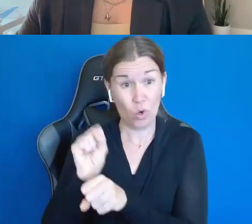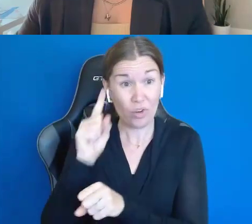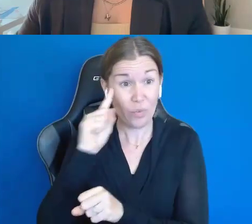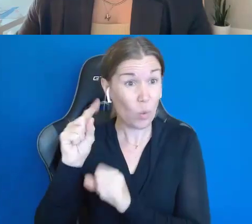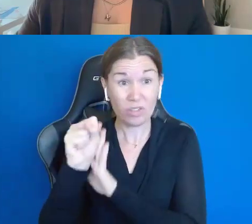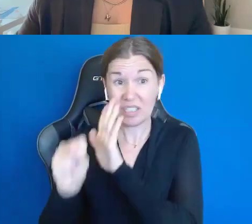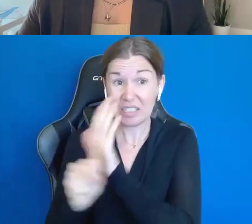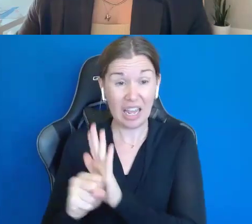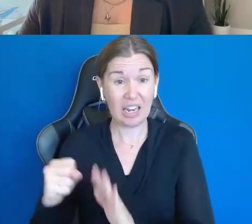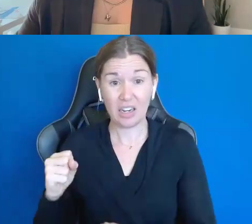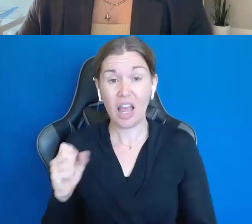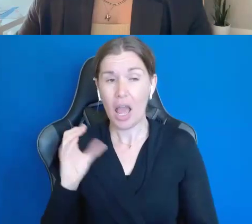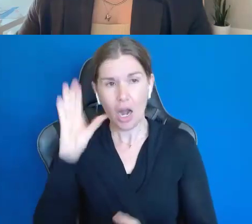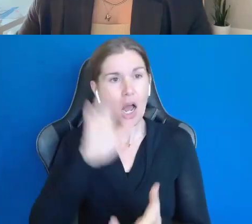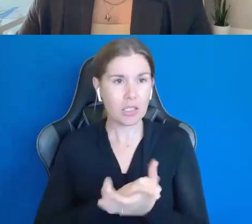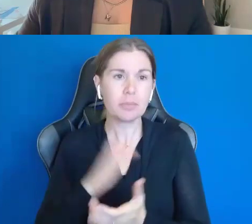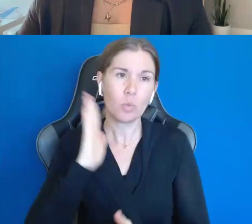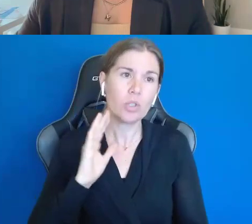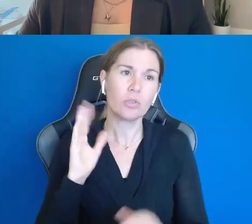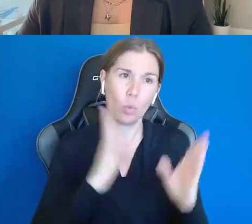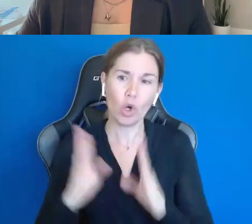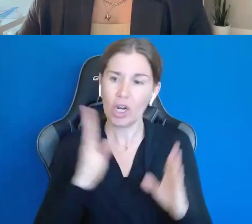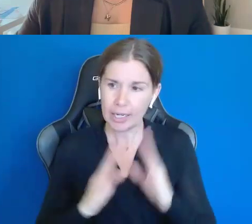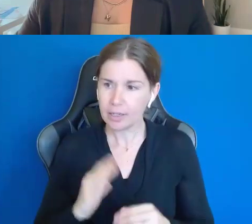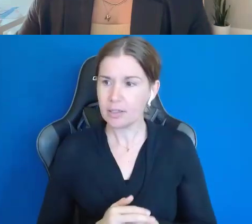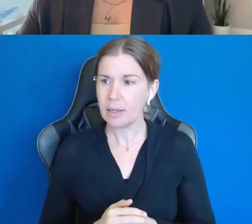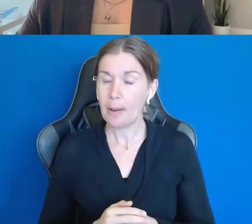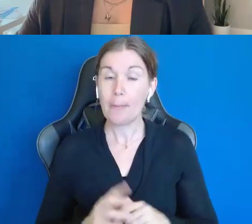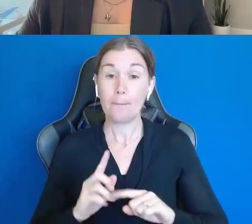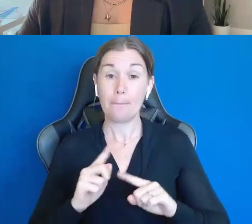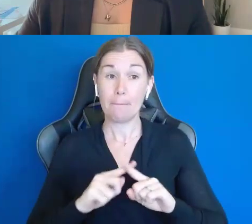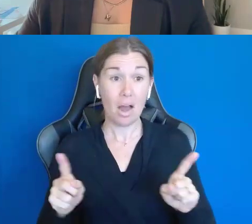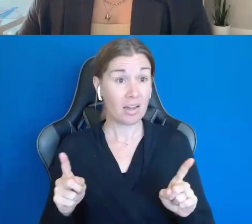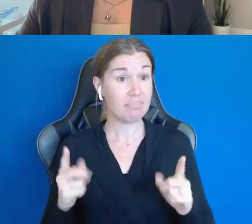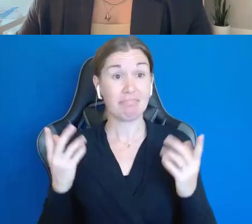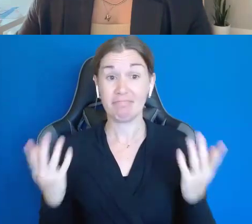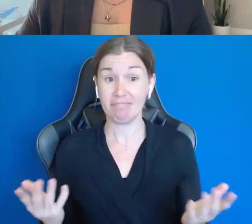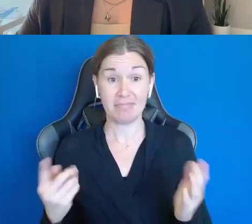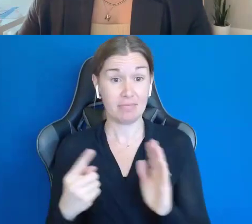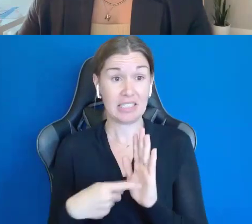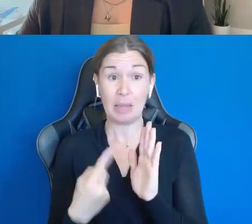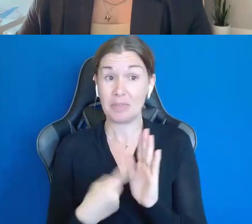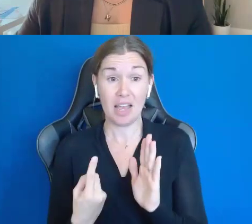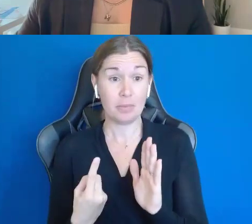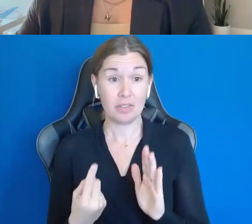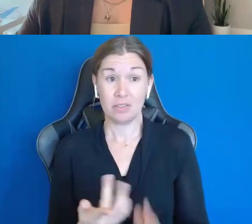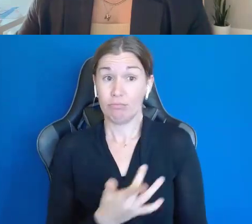He was worried, and we were worried. But you know what, sometimes something's put on your heart Three years.